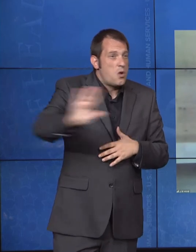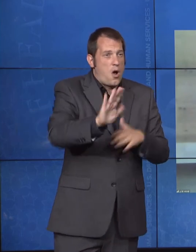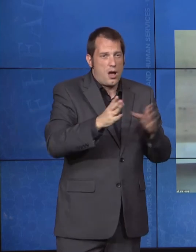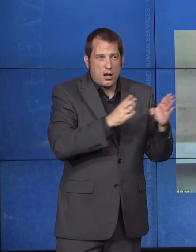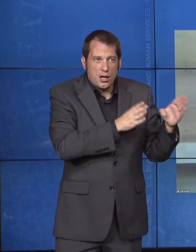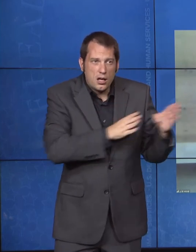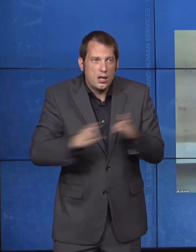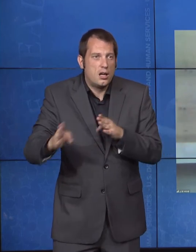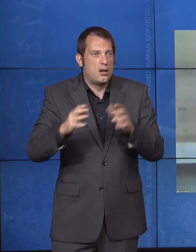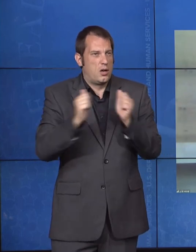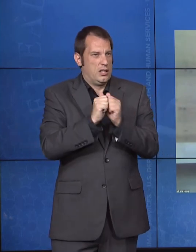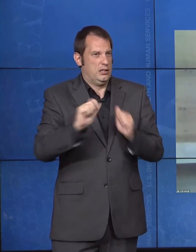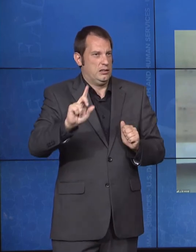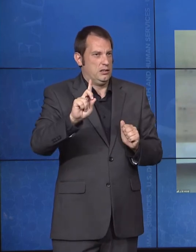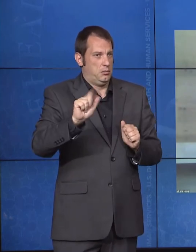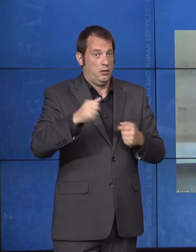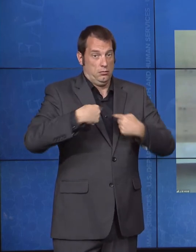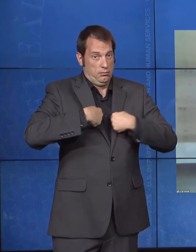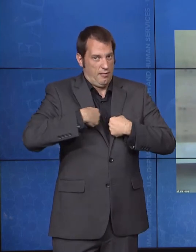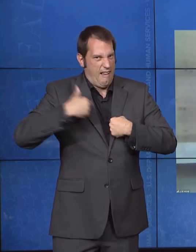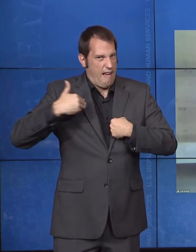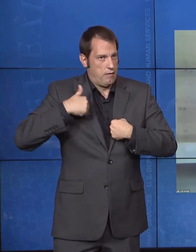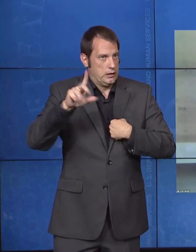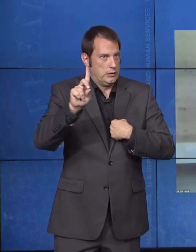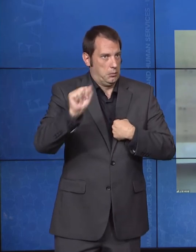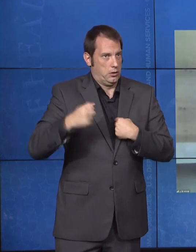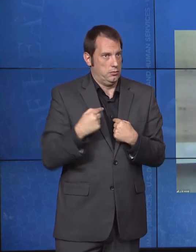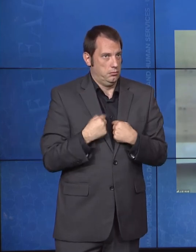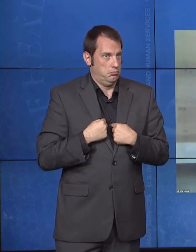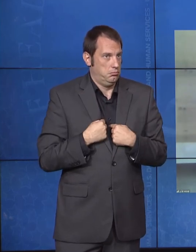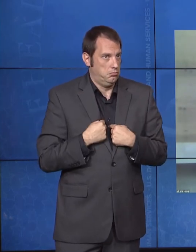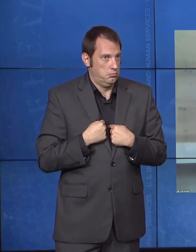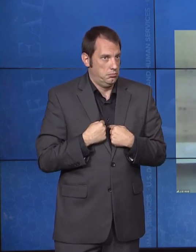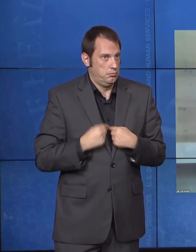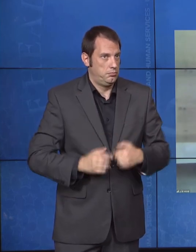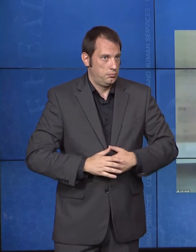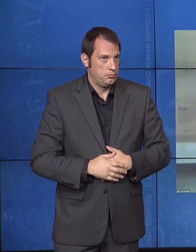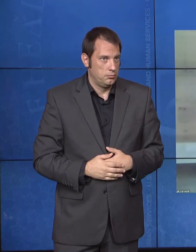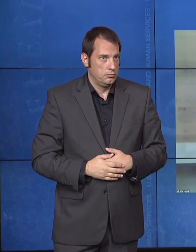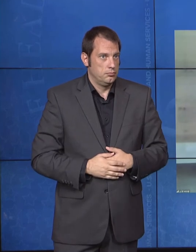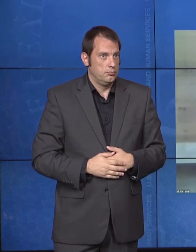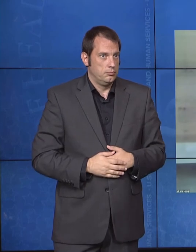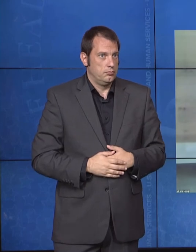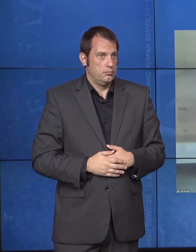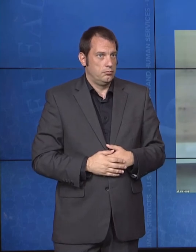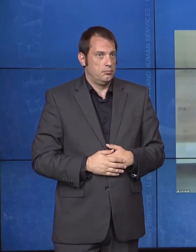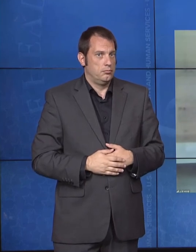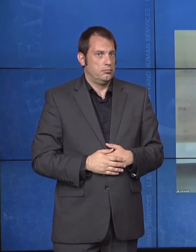You know, when we started just before we had technical difficulties, I've been saying that,